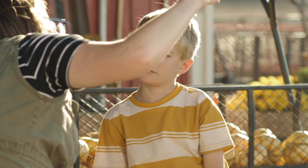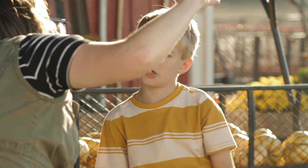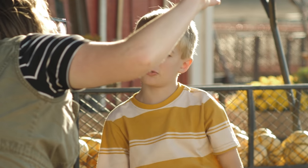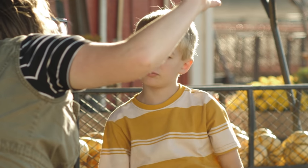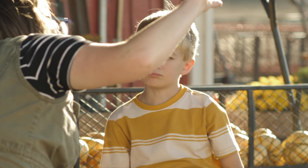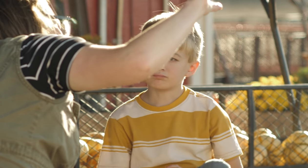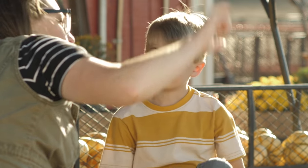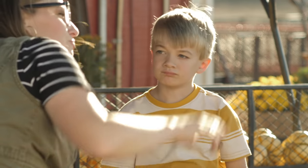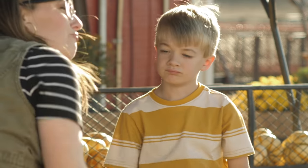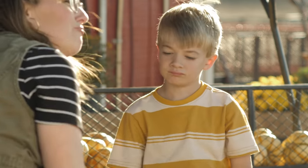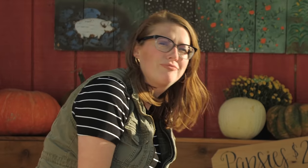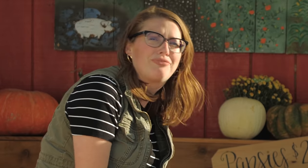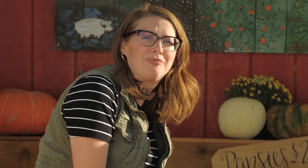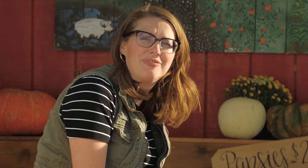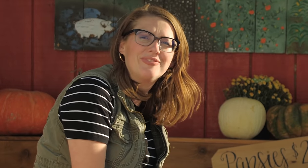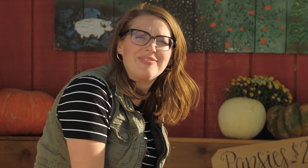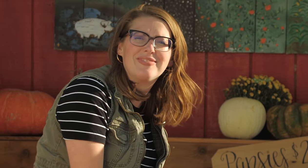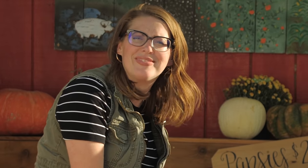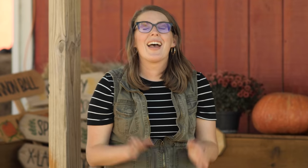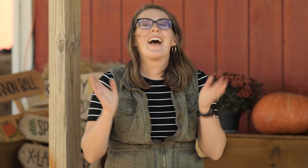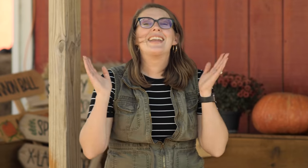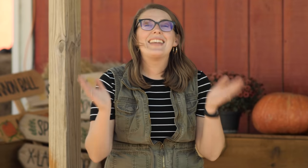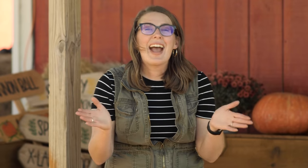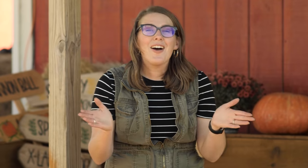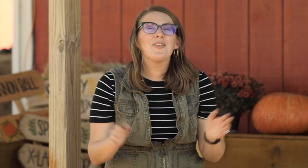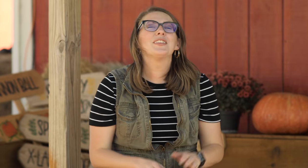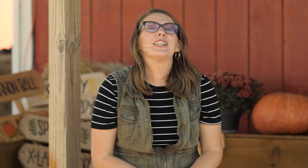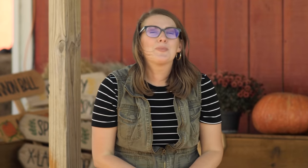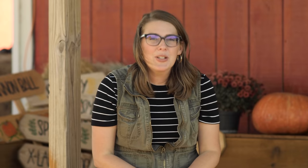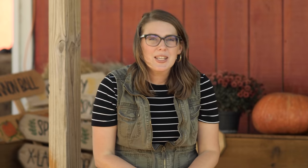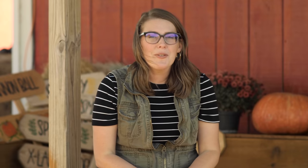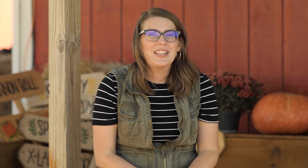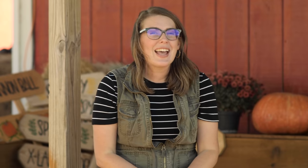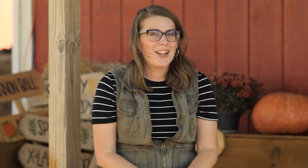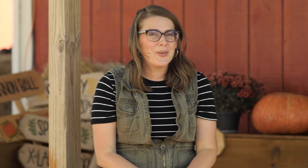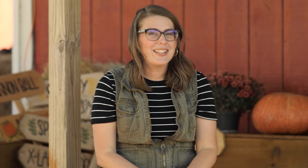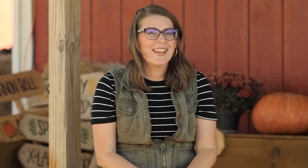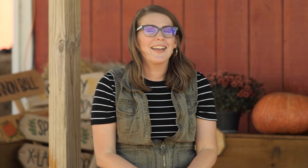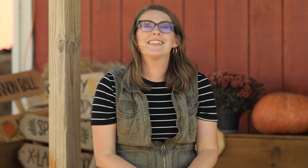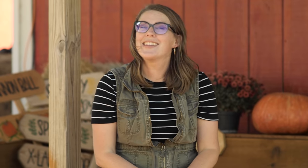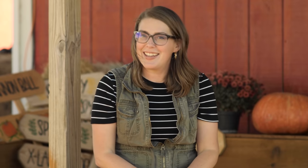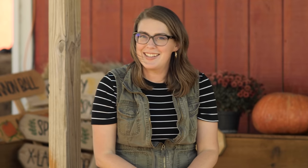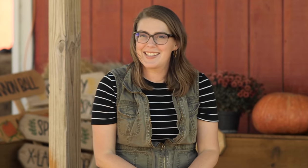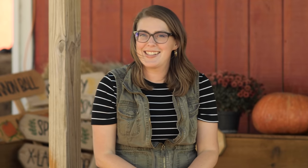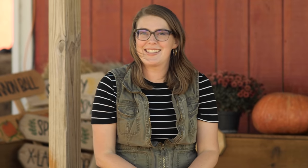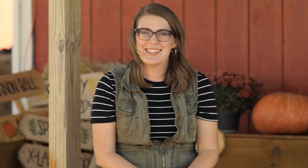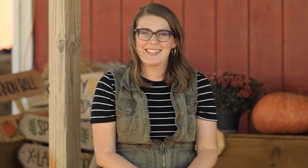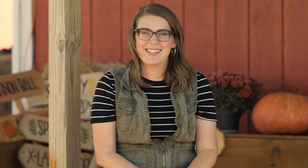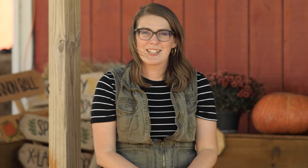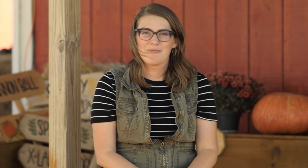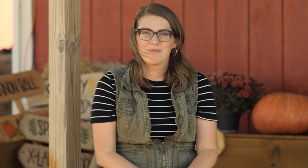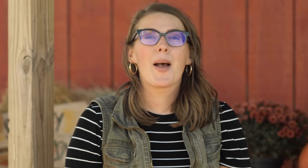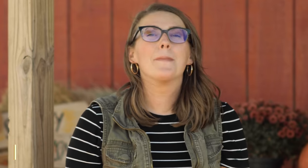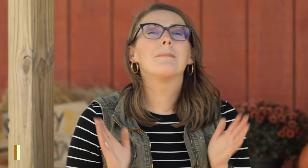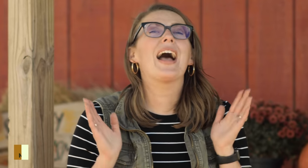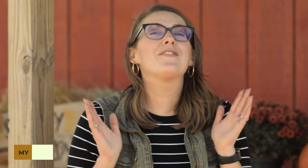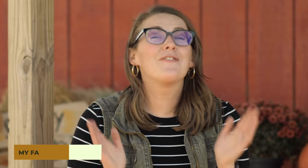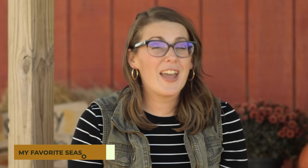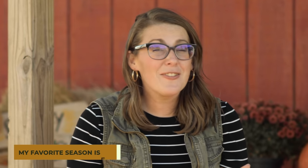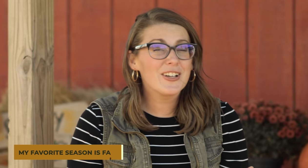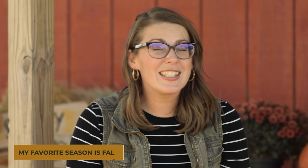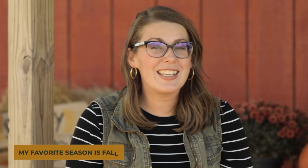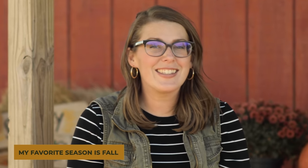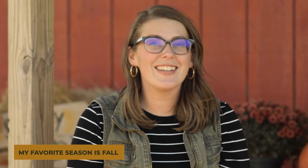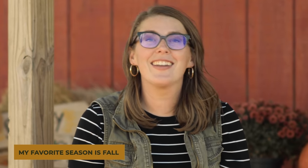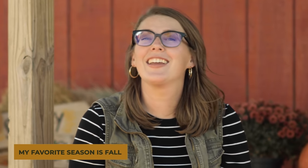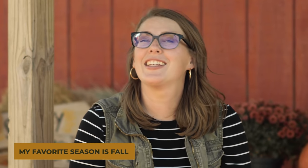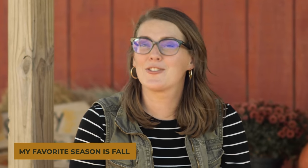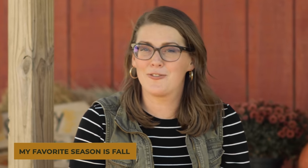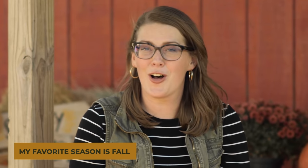No. Oh, now let's put some of these Halloween signs into sentences. My favorite season is fall.